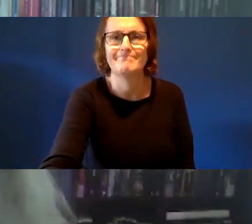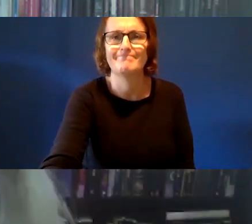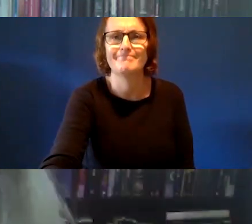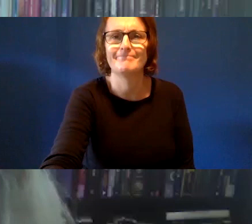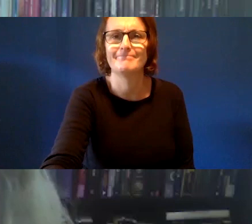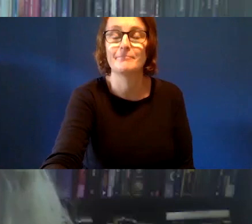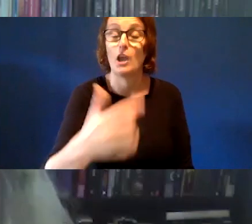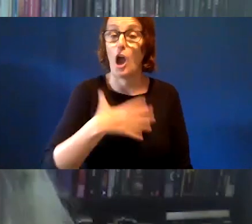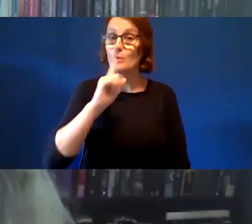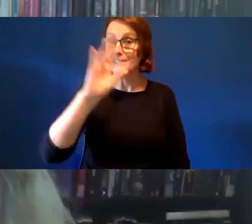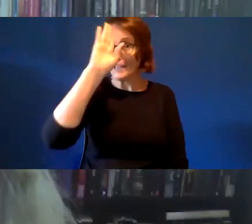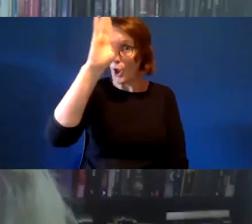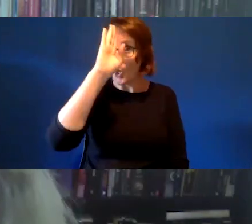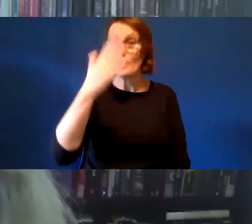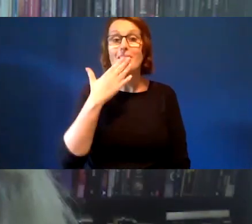Thank you, Kevin, for the introduction and